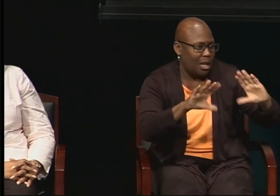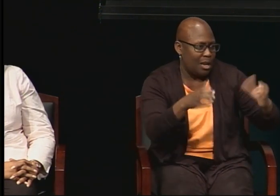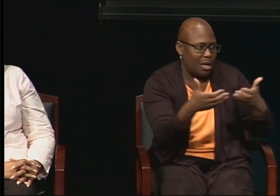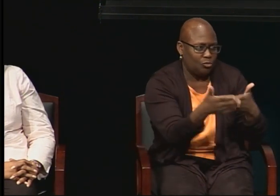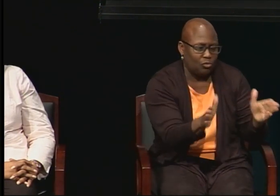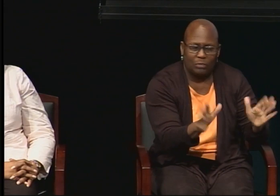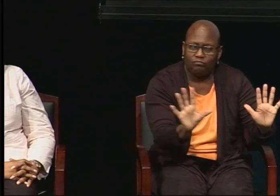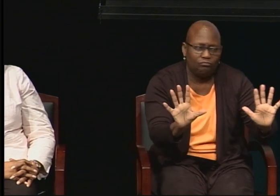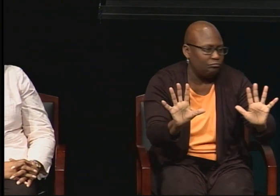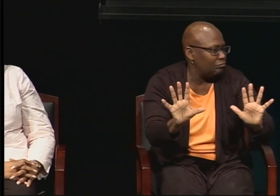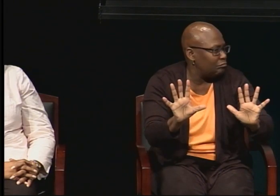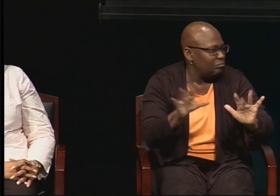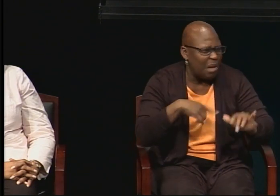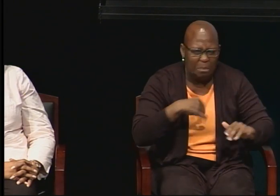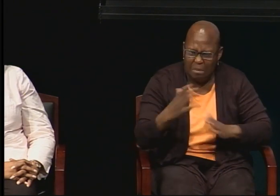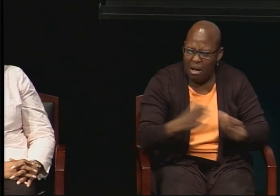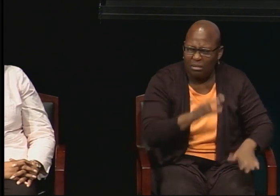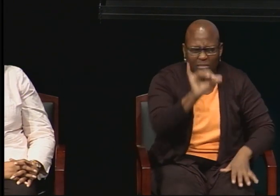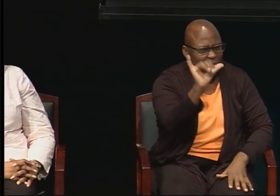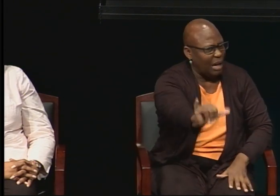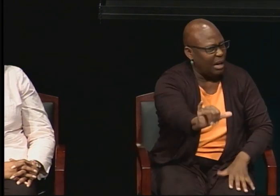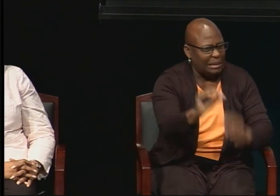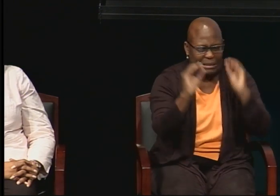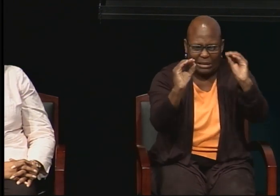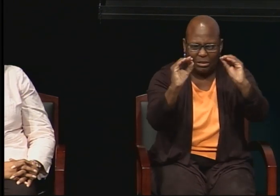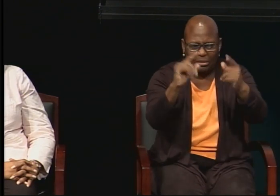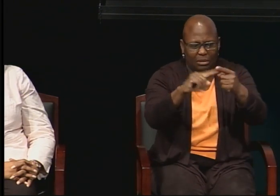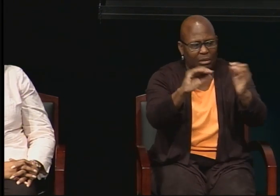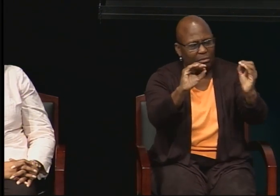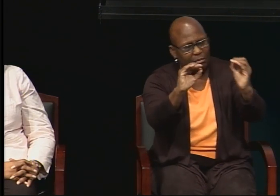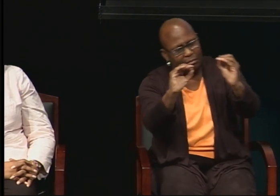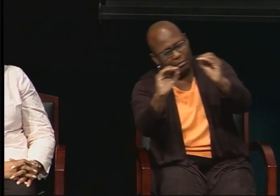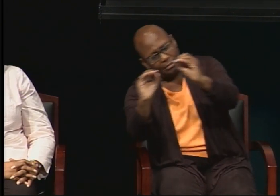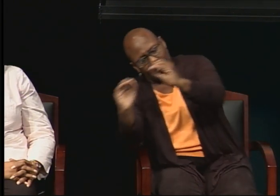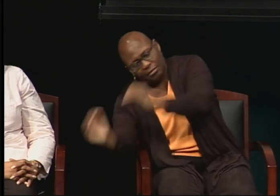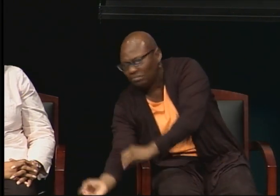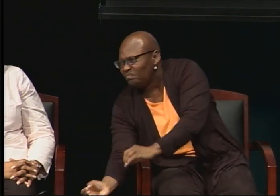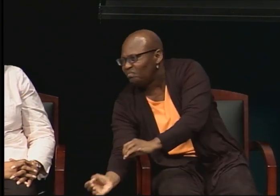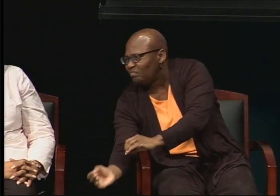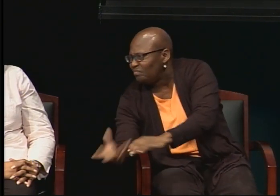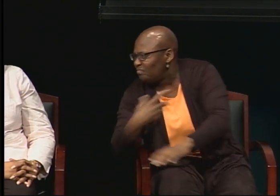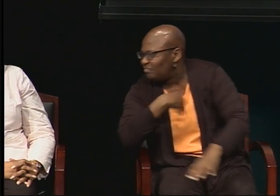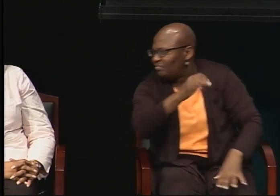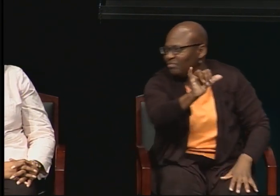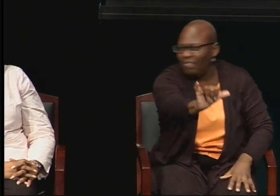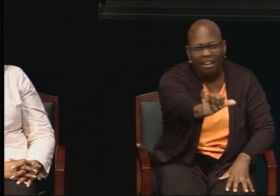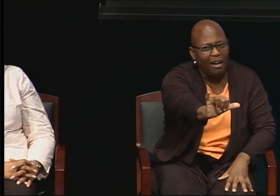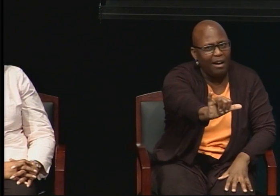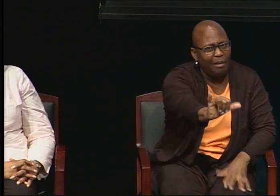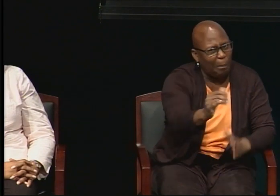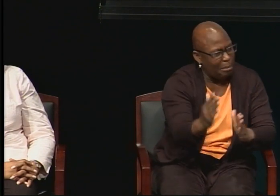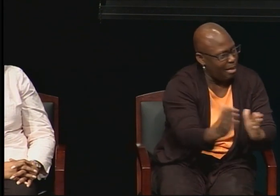There's nothing that beats that. And I planned to continue that until I ended my career.